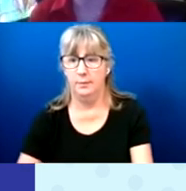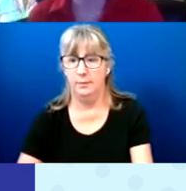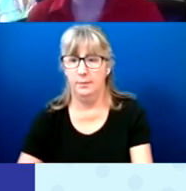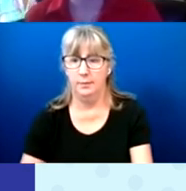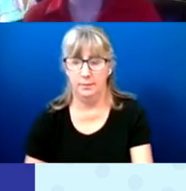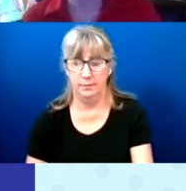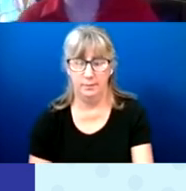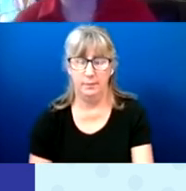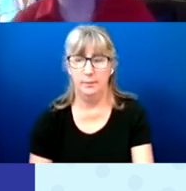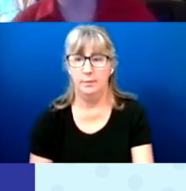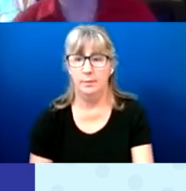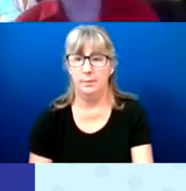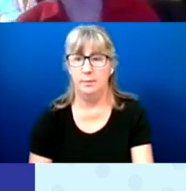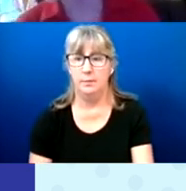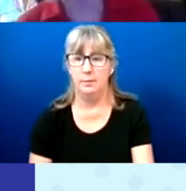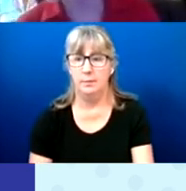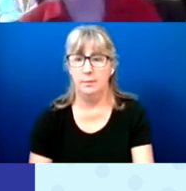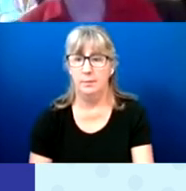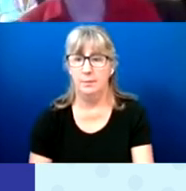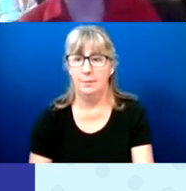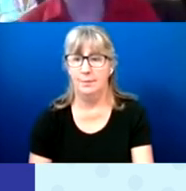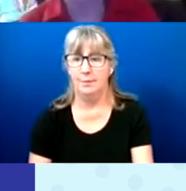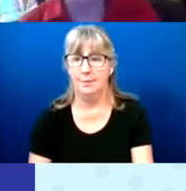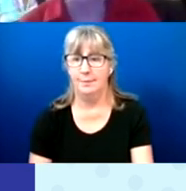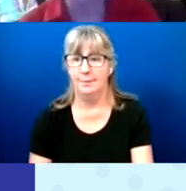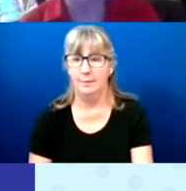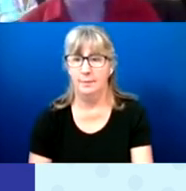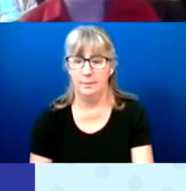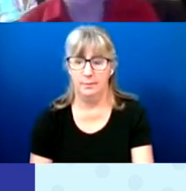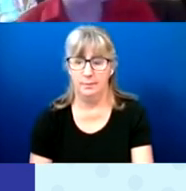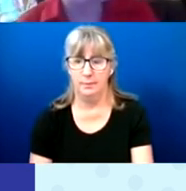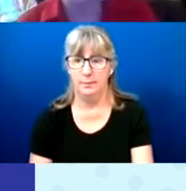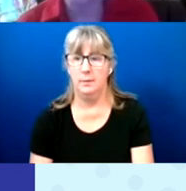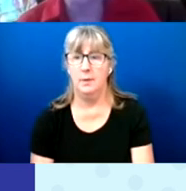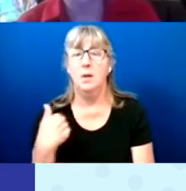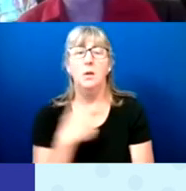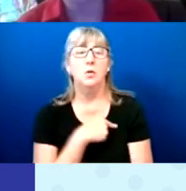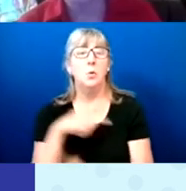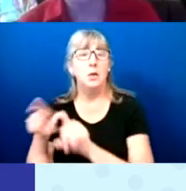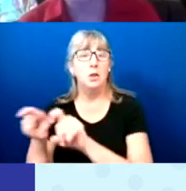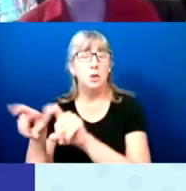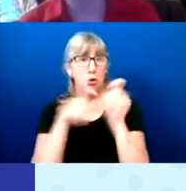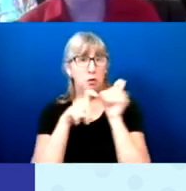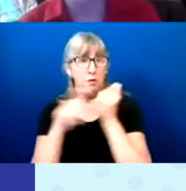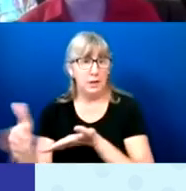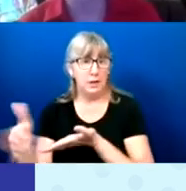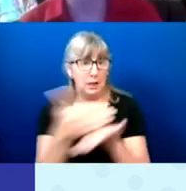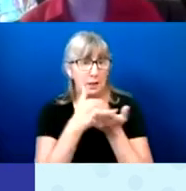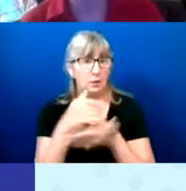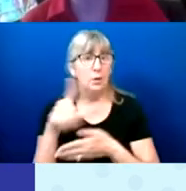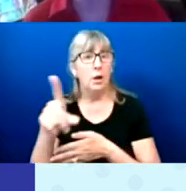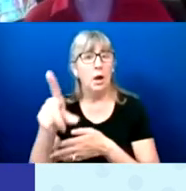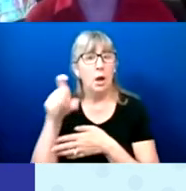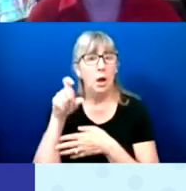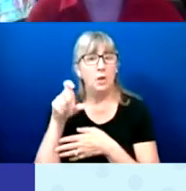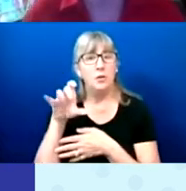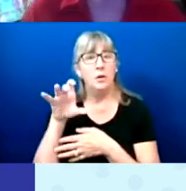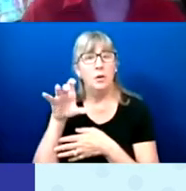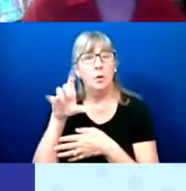We were able to collect 1,208 surveys from 47 states.